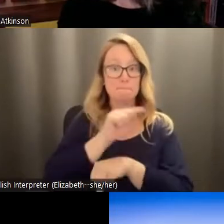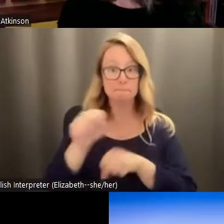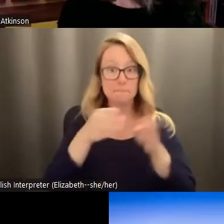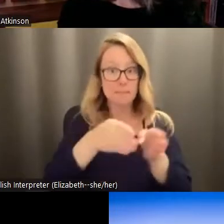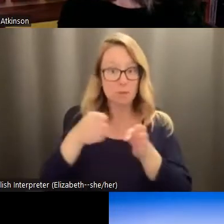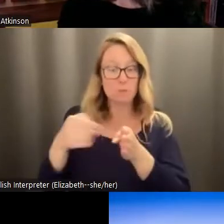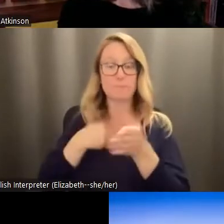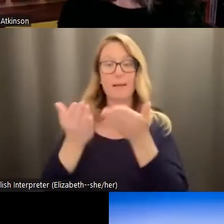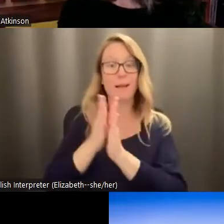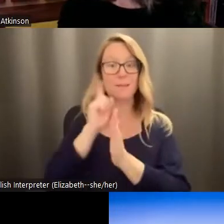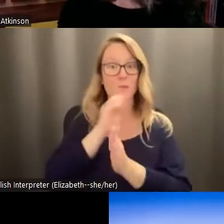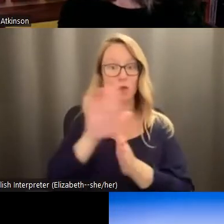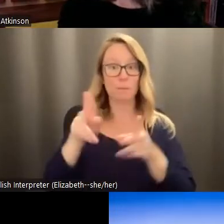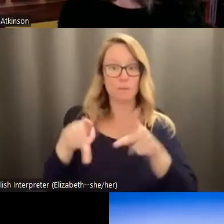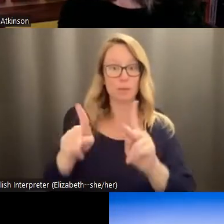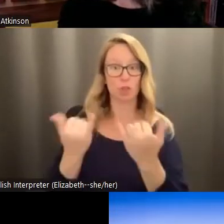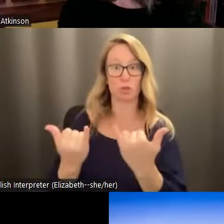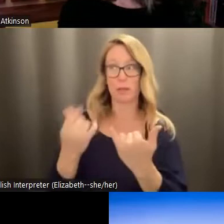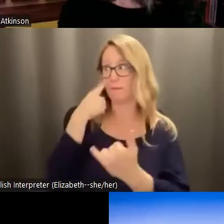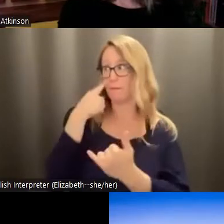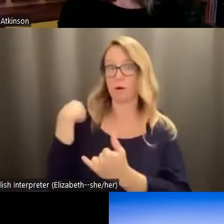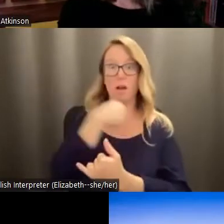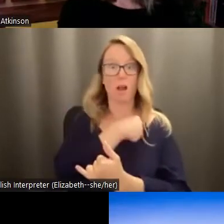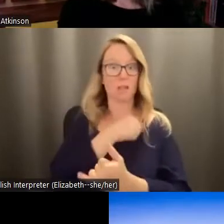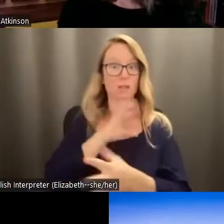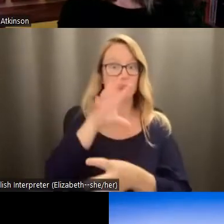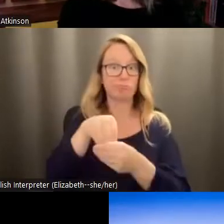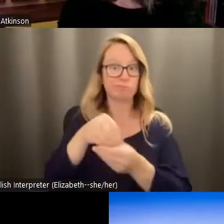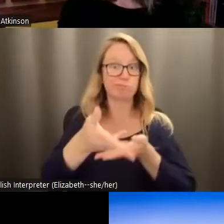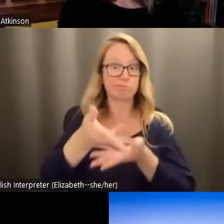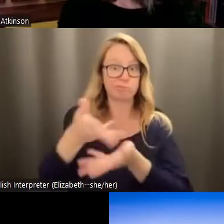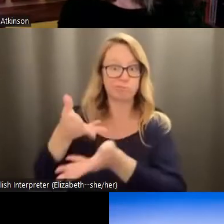permission today for us to engage in this conversation, and